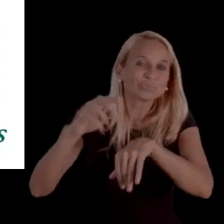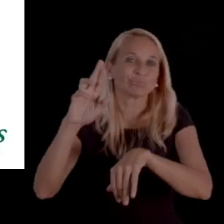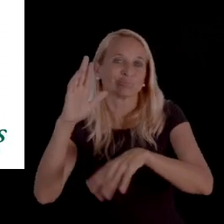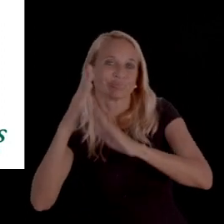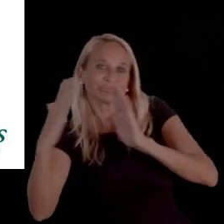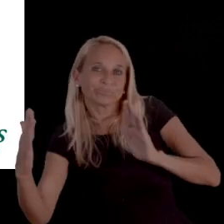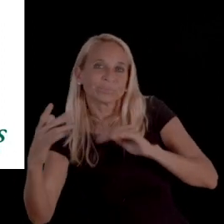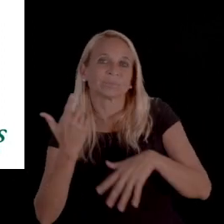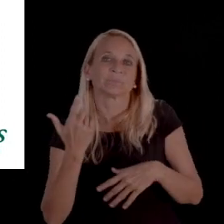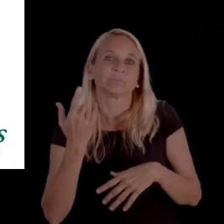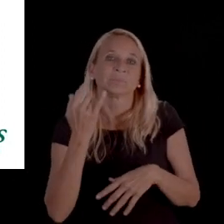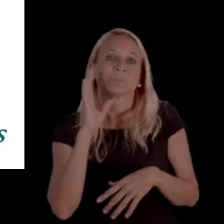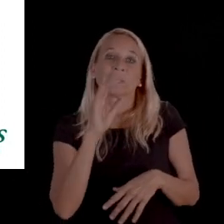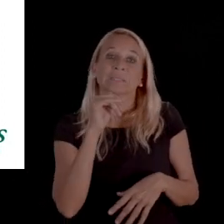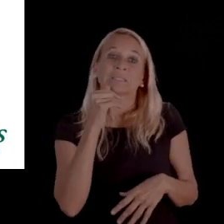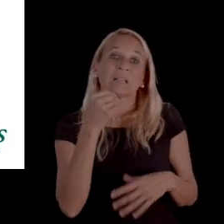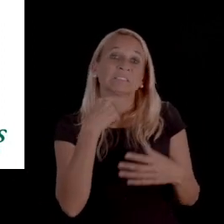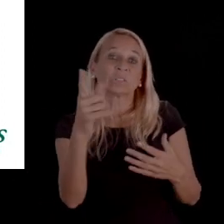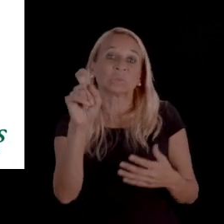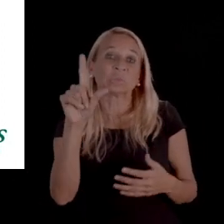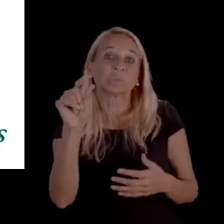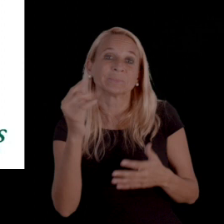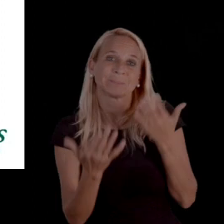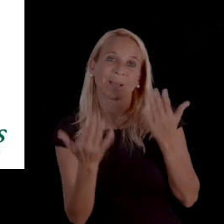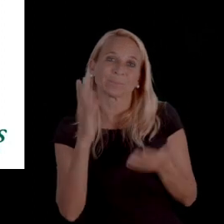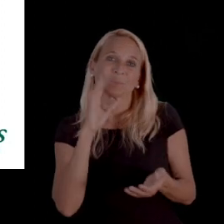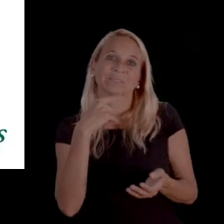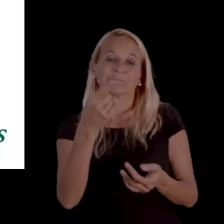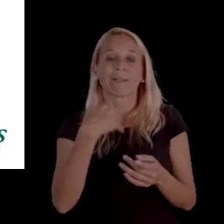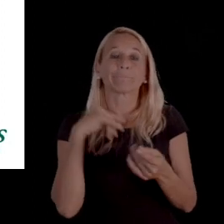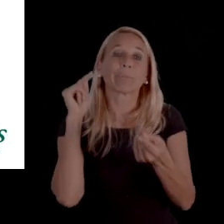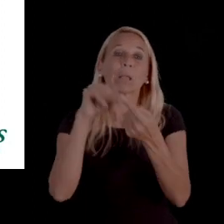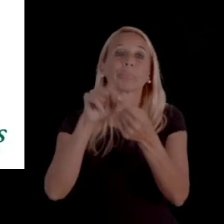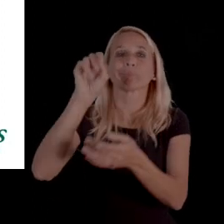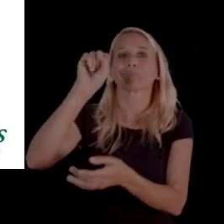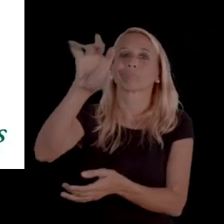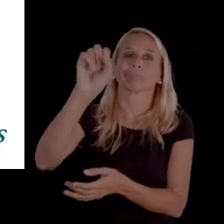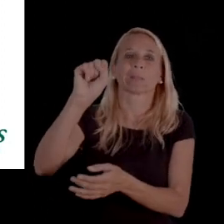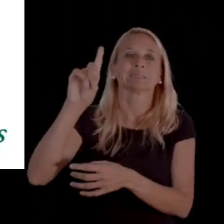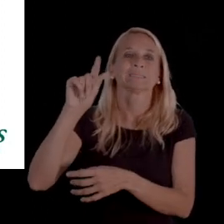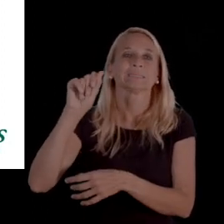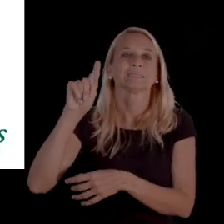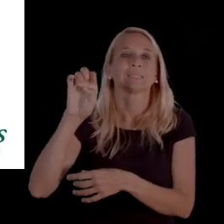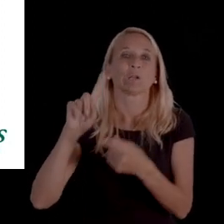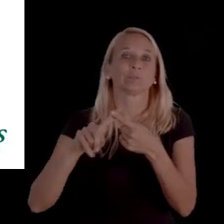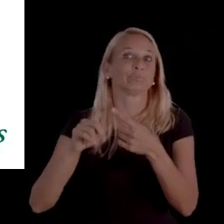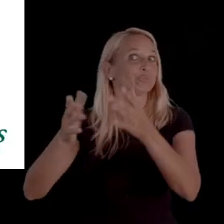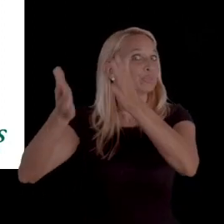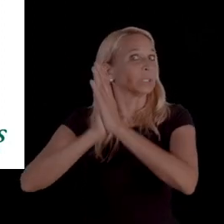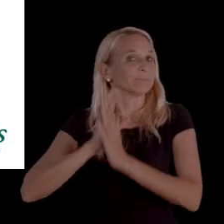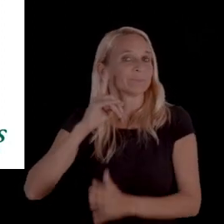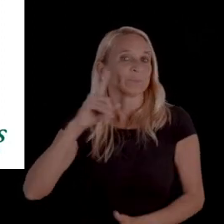So, it might not say you have 120 days, but it'll say you have until x date to request this appeal.